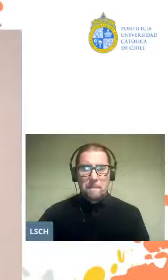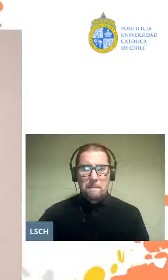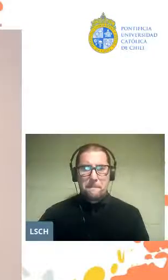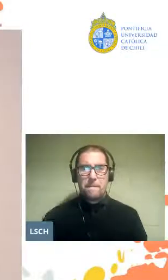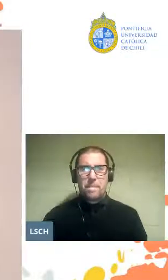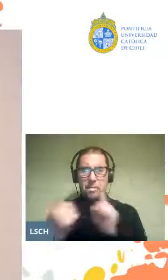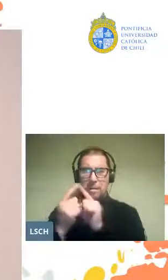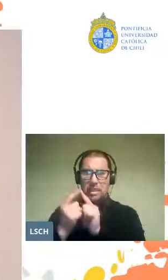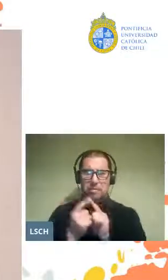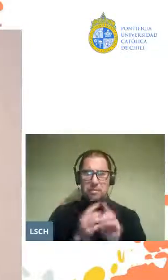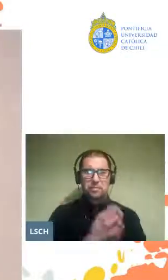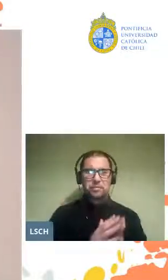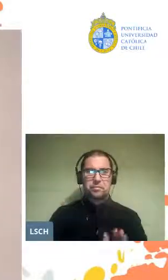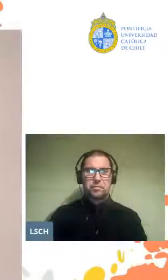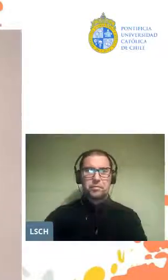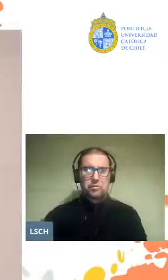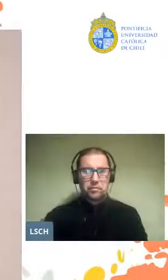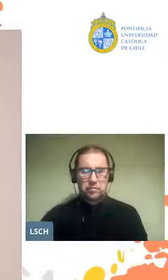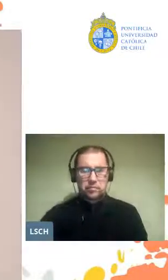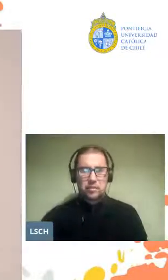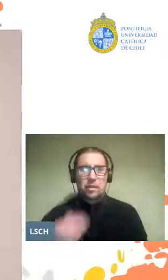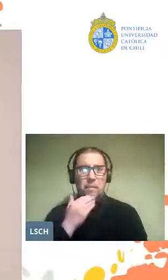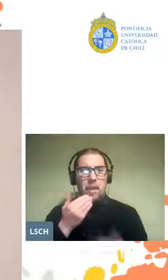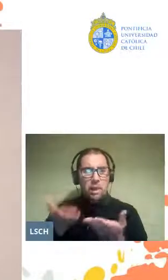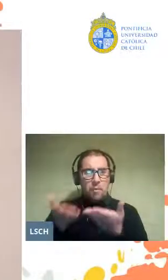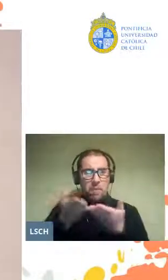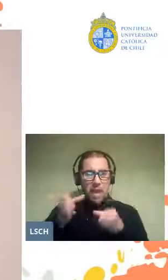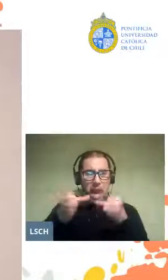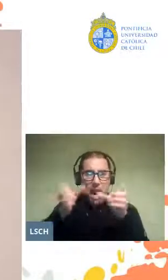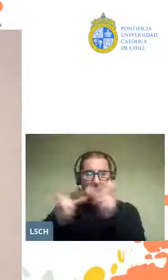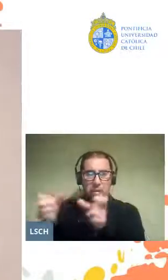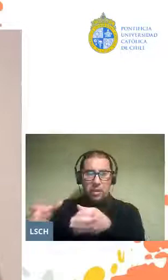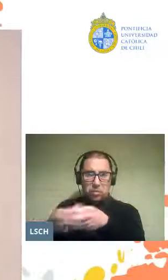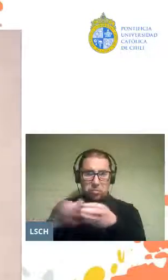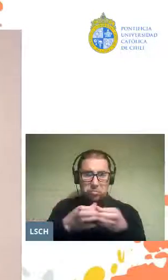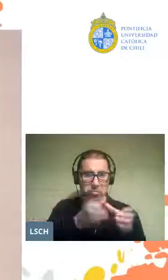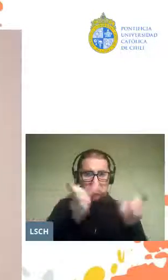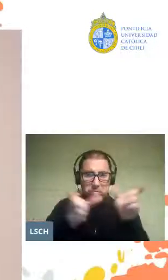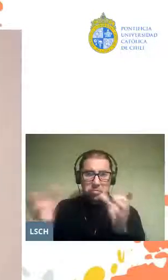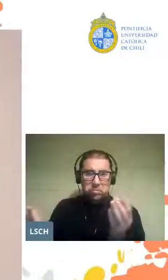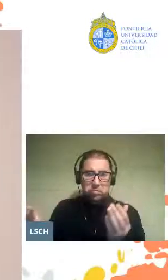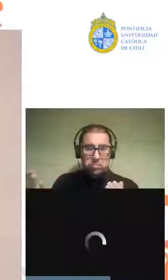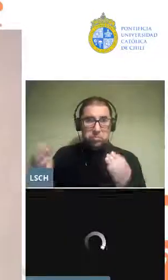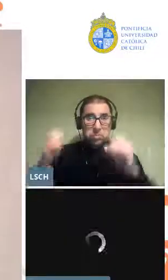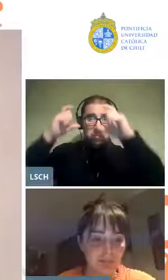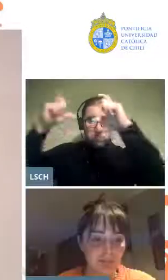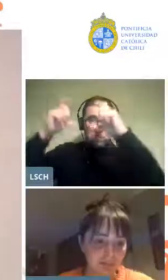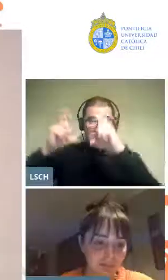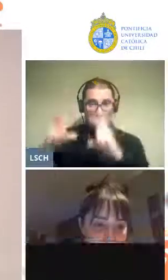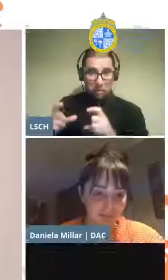and I want to invite our team, please, I want them to enter the screen,